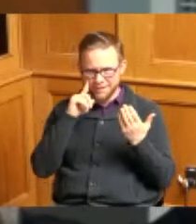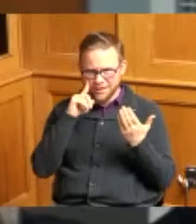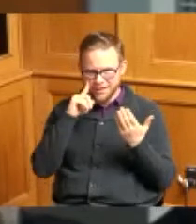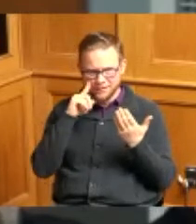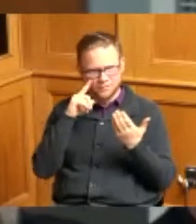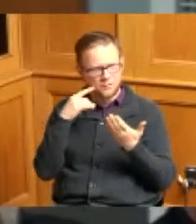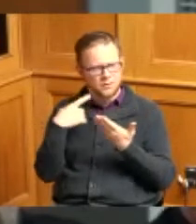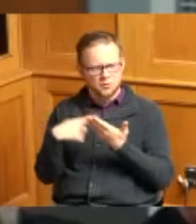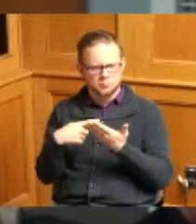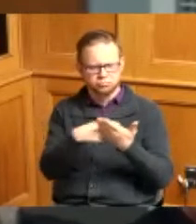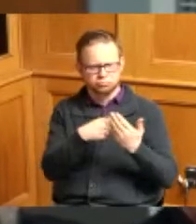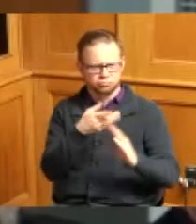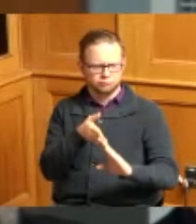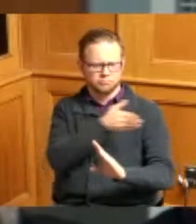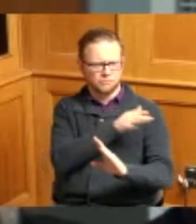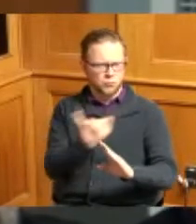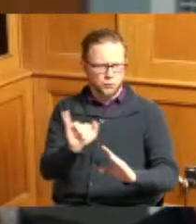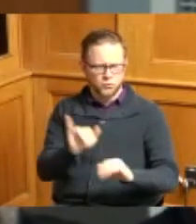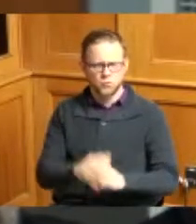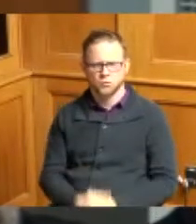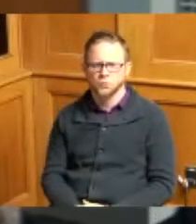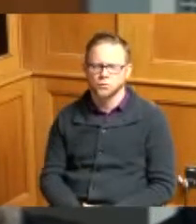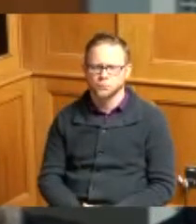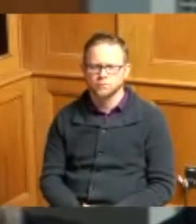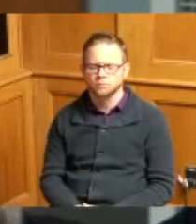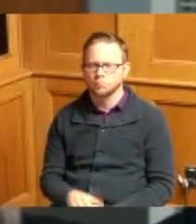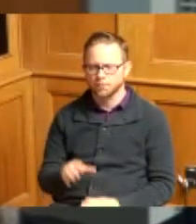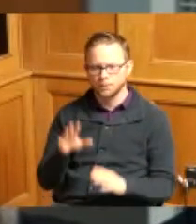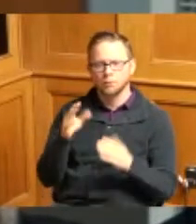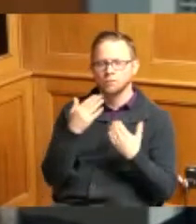about it prior to that as well okay all right thank you so much